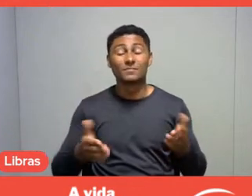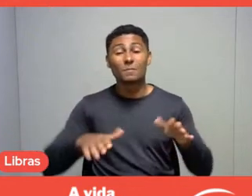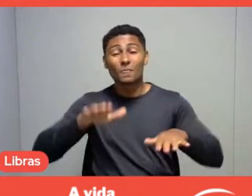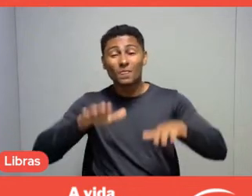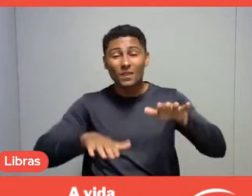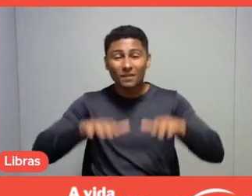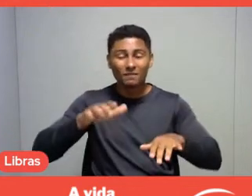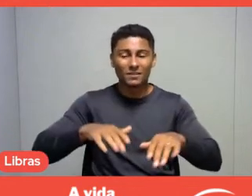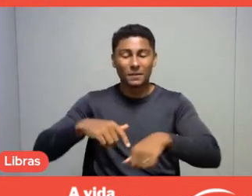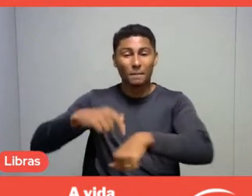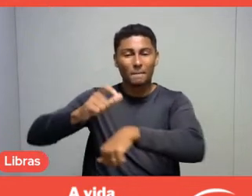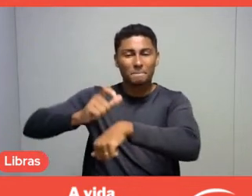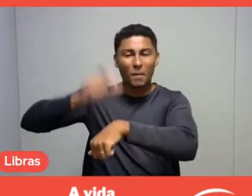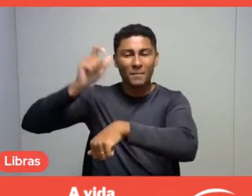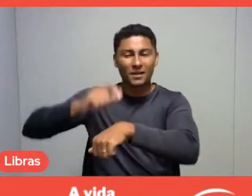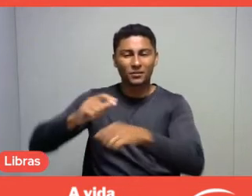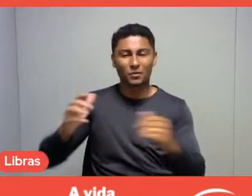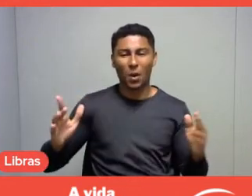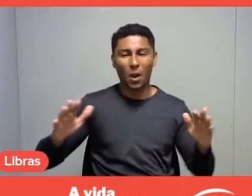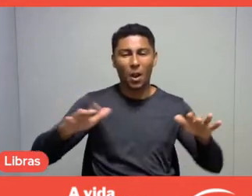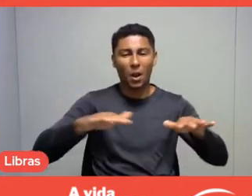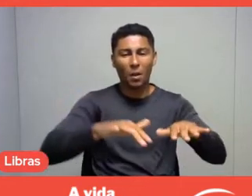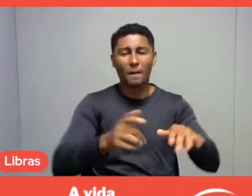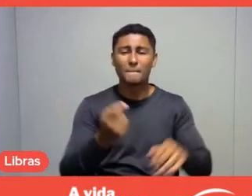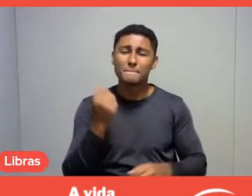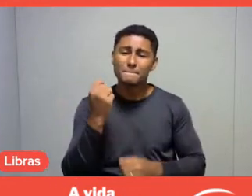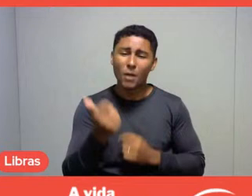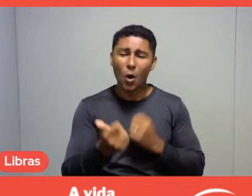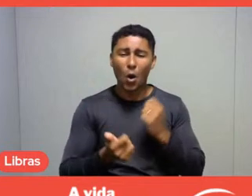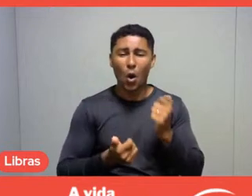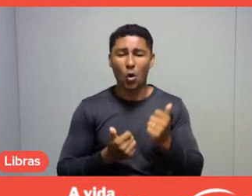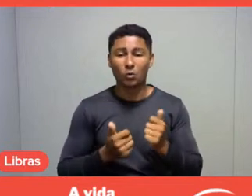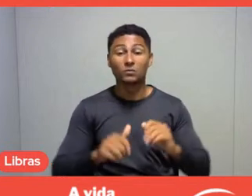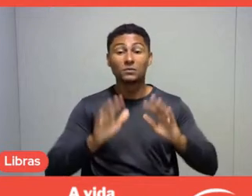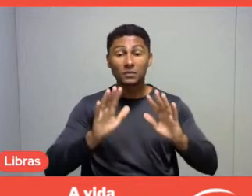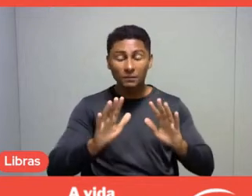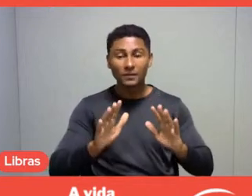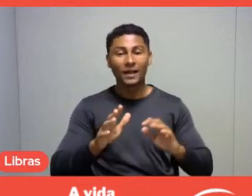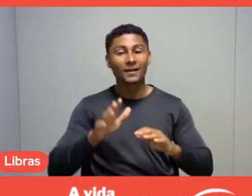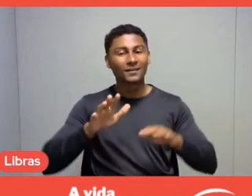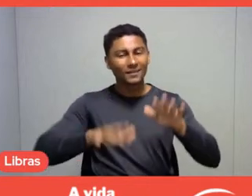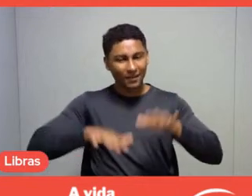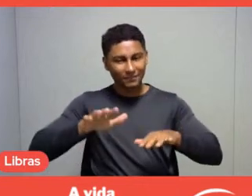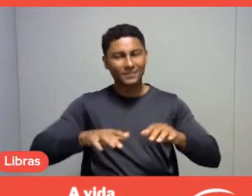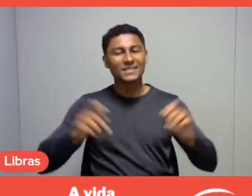but whenever we manage to make that happen, it is always a celebration.